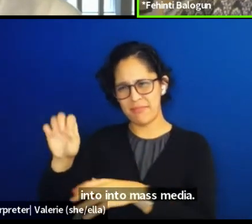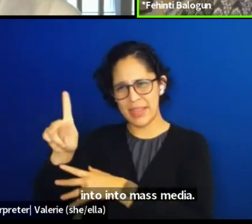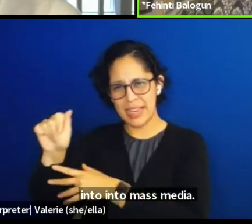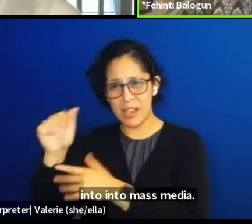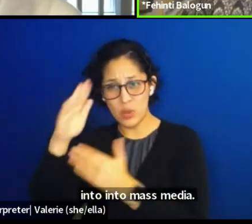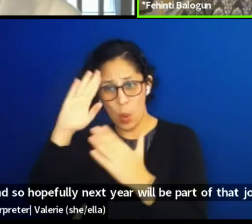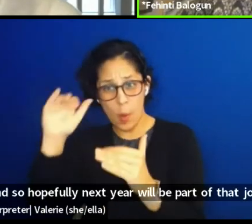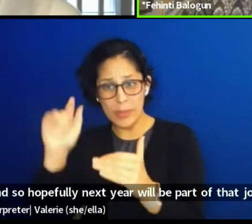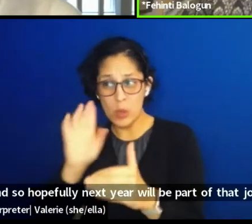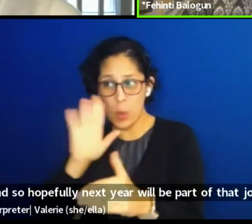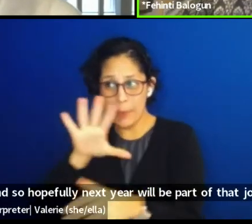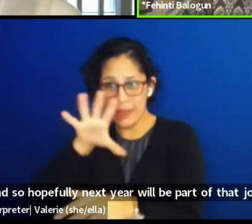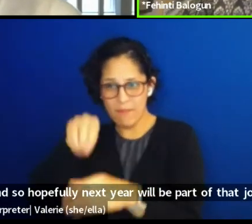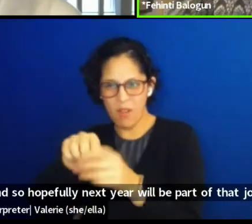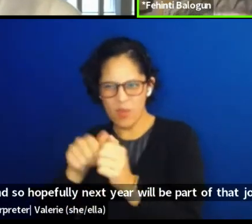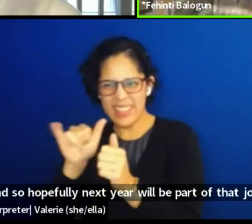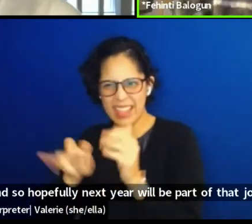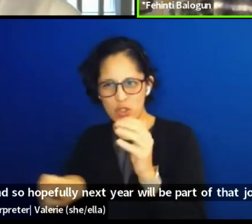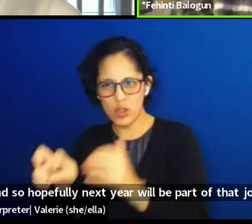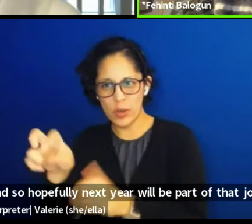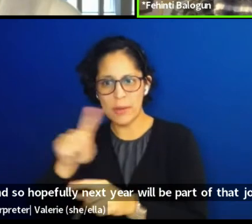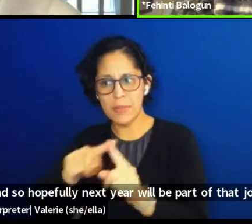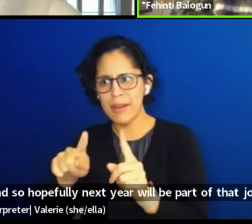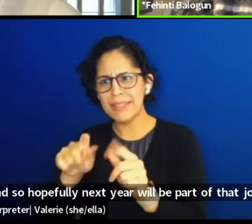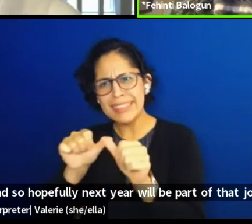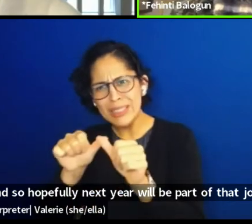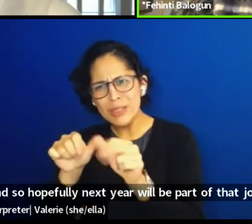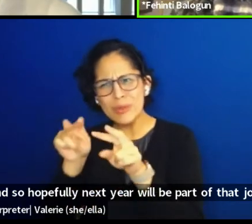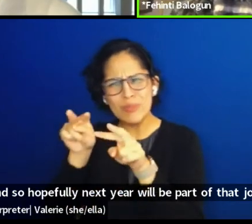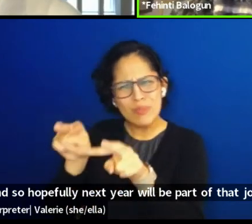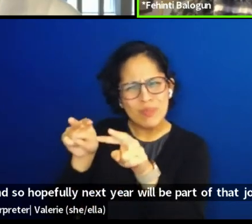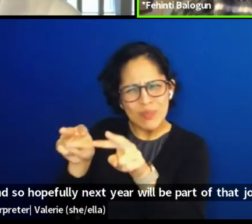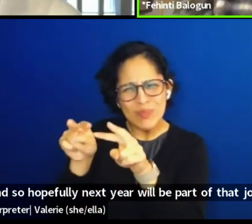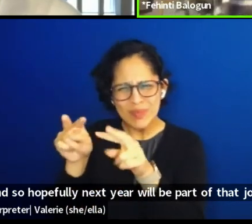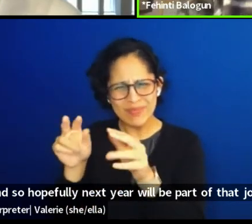Yeah, so just keep looking out because there'll be news.